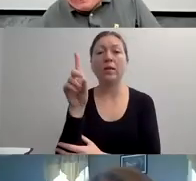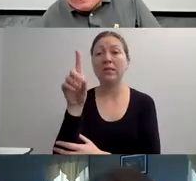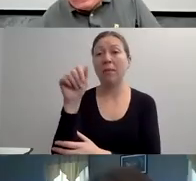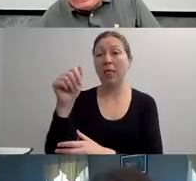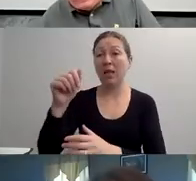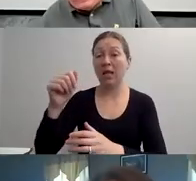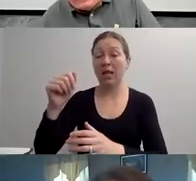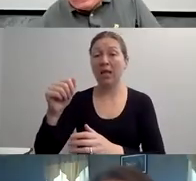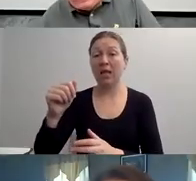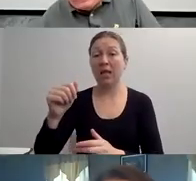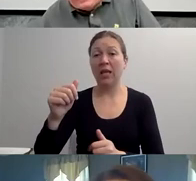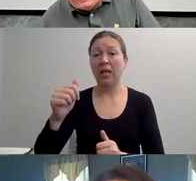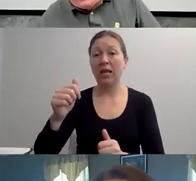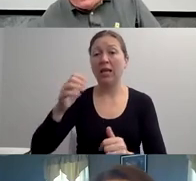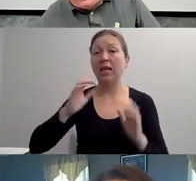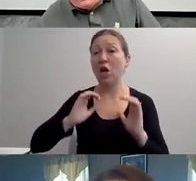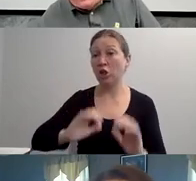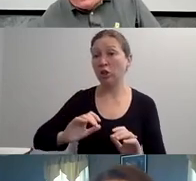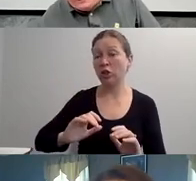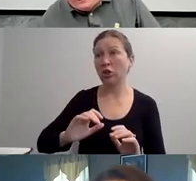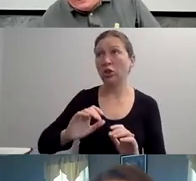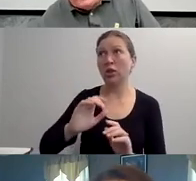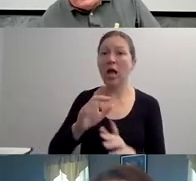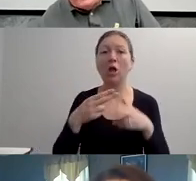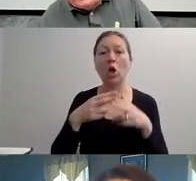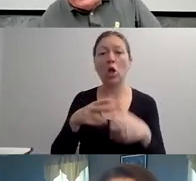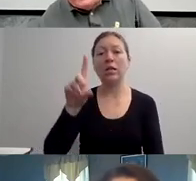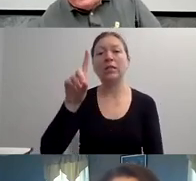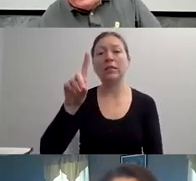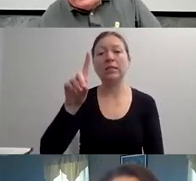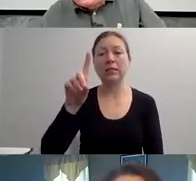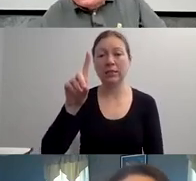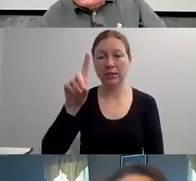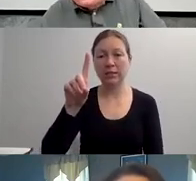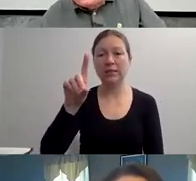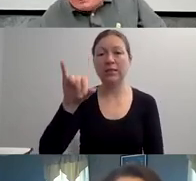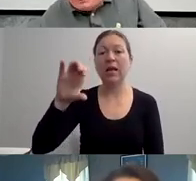AMPUTEE THAT WON THE OLYMPICS IN RACING.